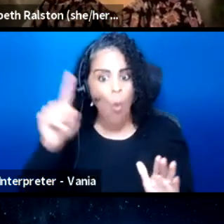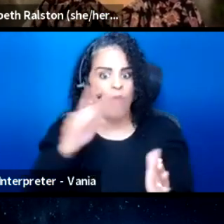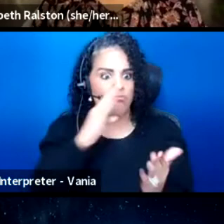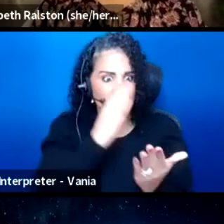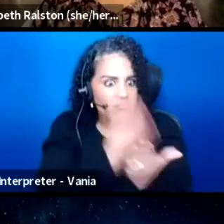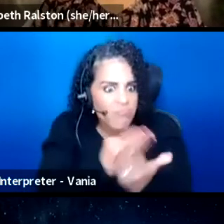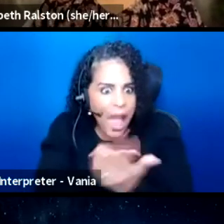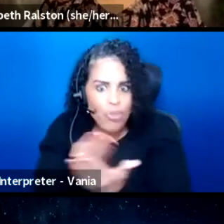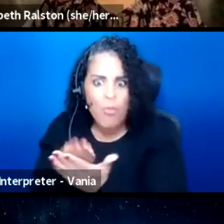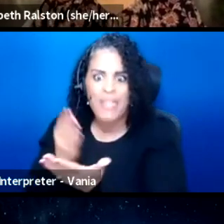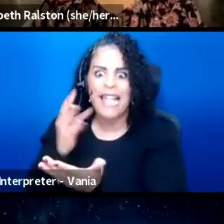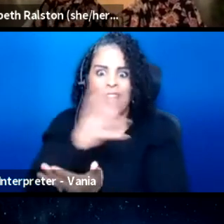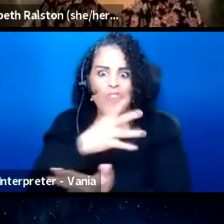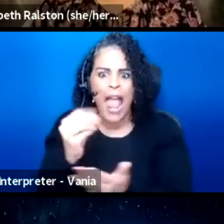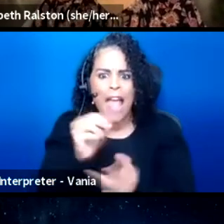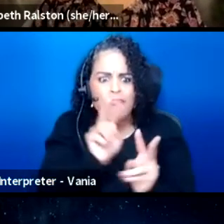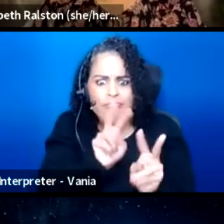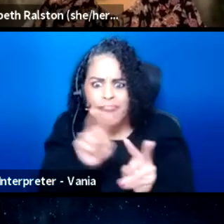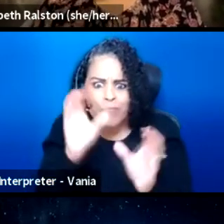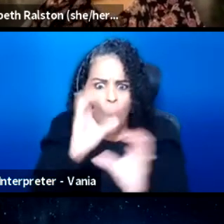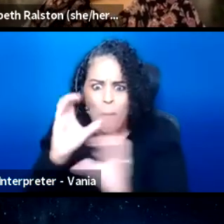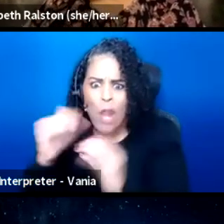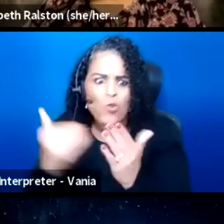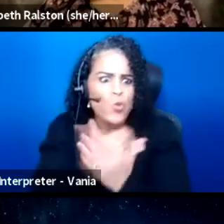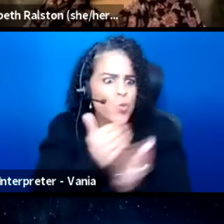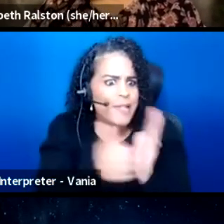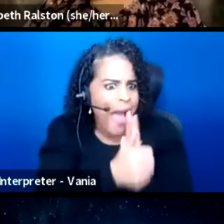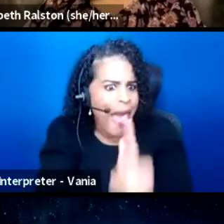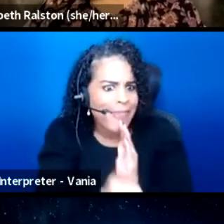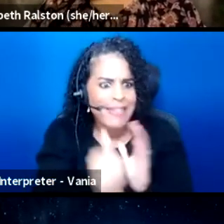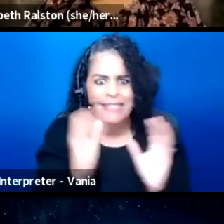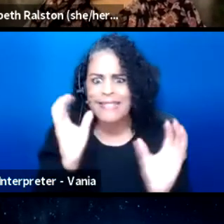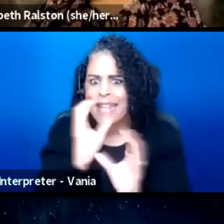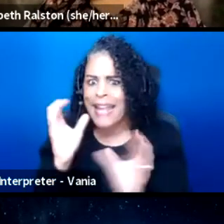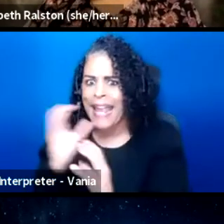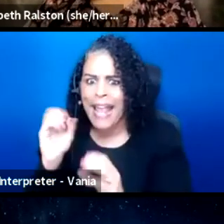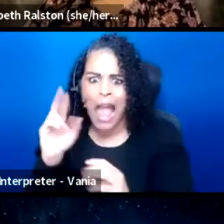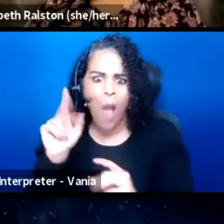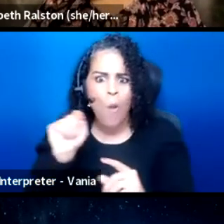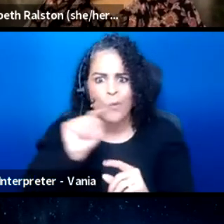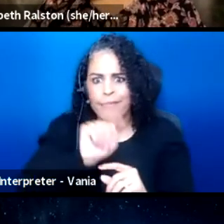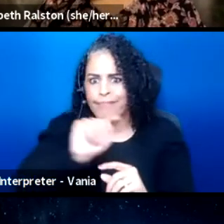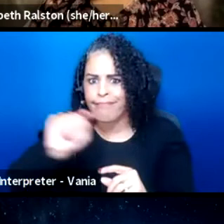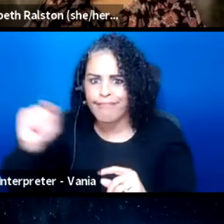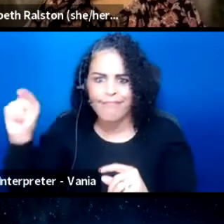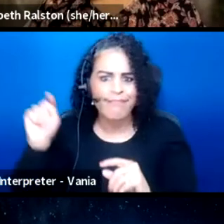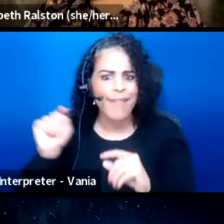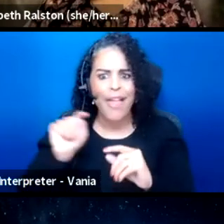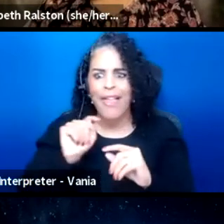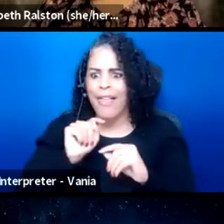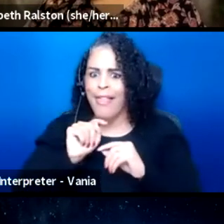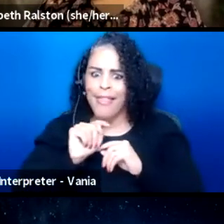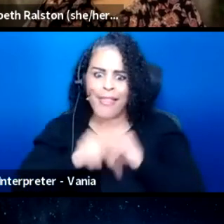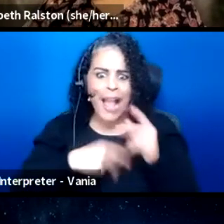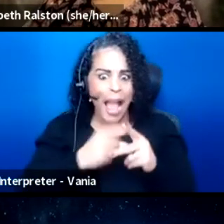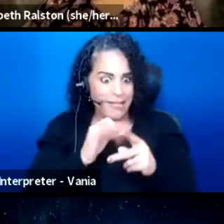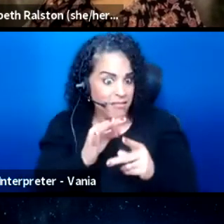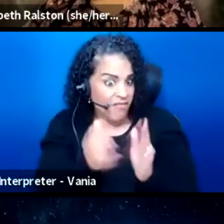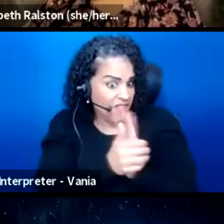and scoping out new talent and seeking out the kinds of talent you're looking for.